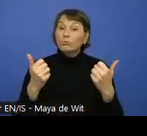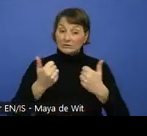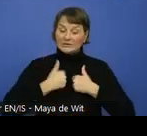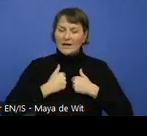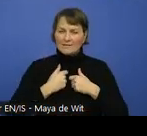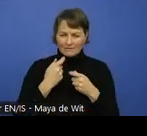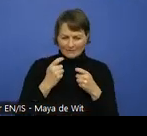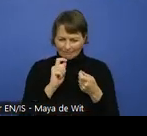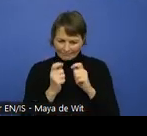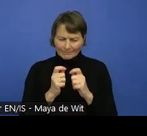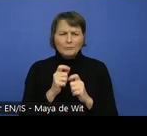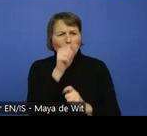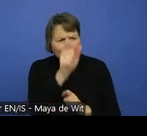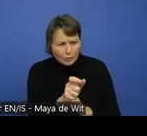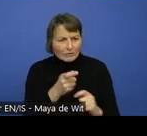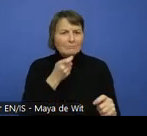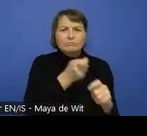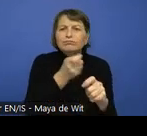user needs.